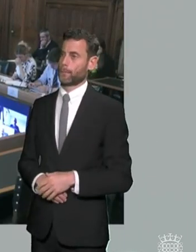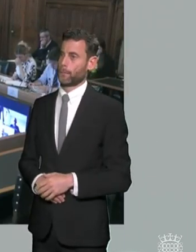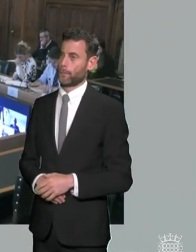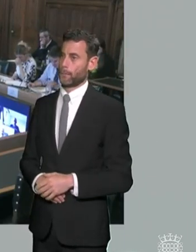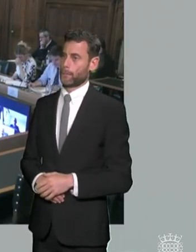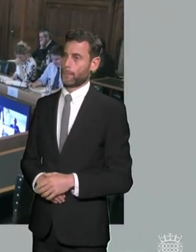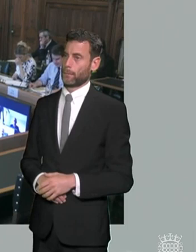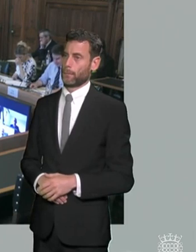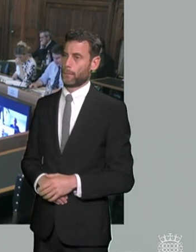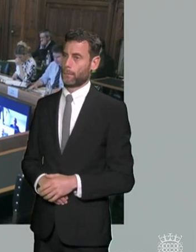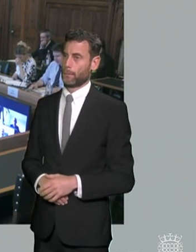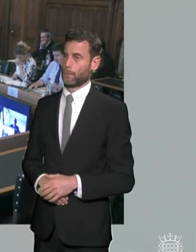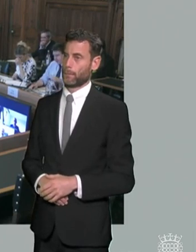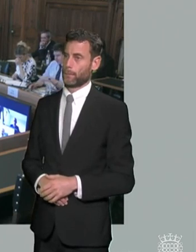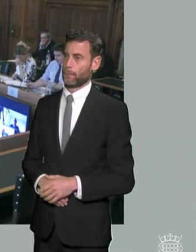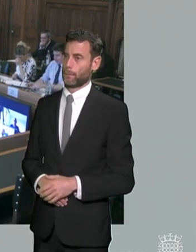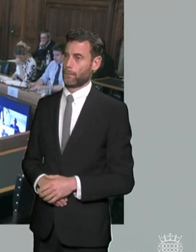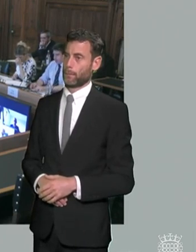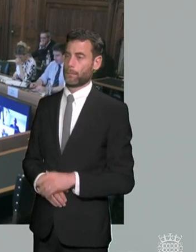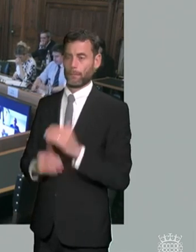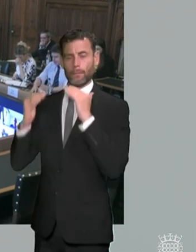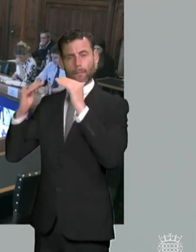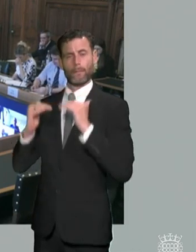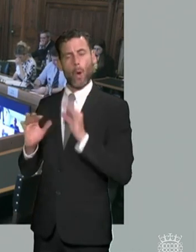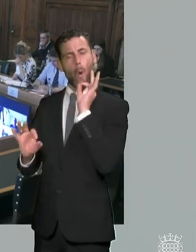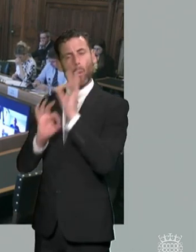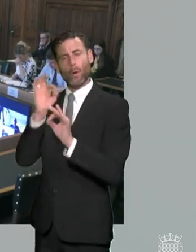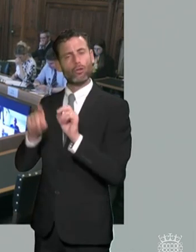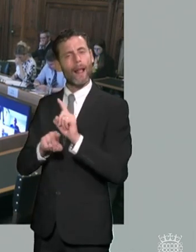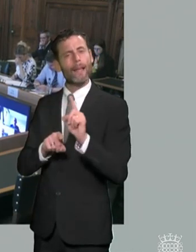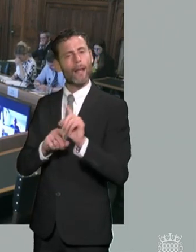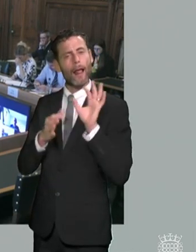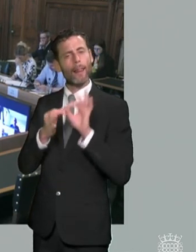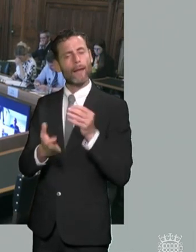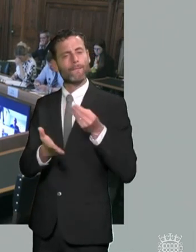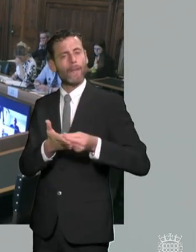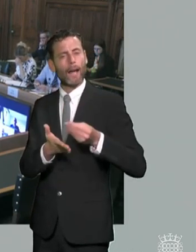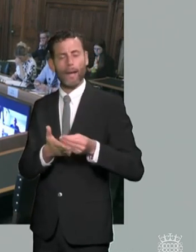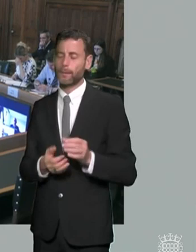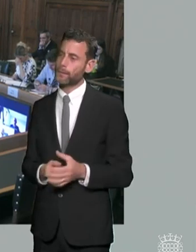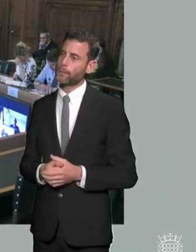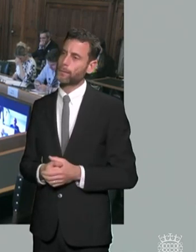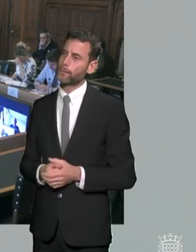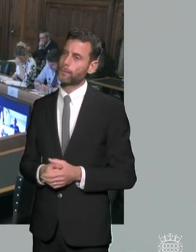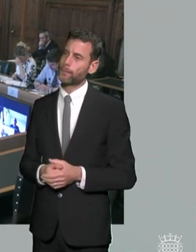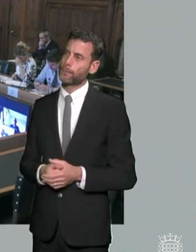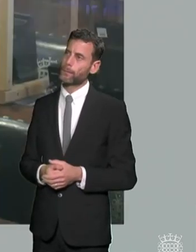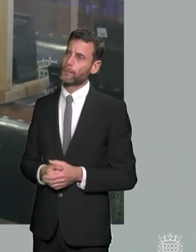we're going to come on to finance a bit later i think so but um i do want to focus on